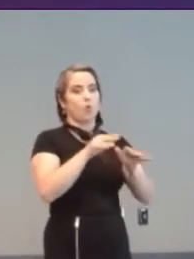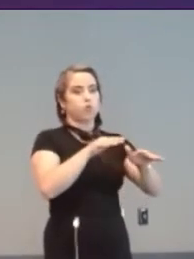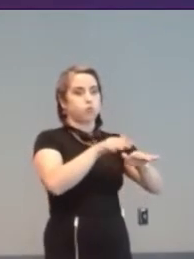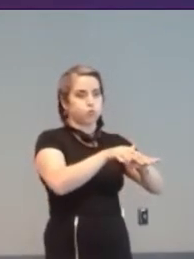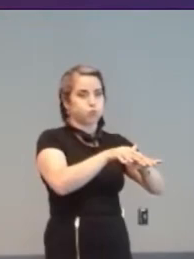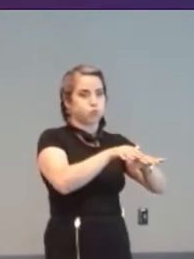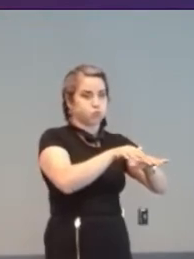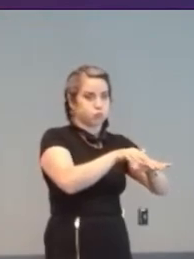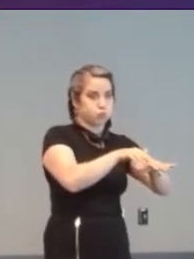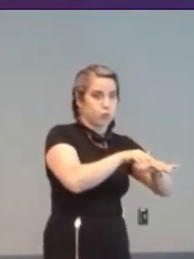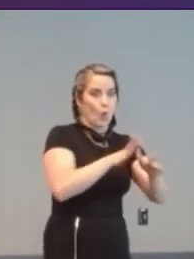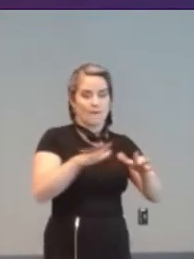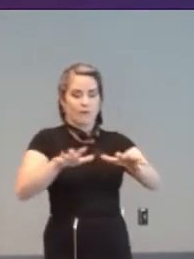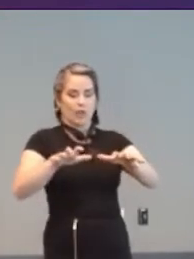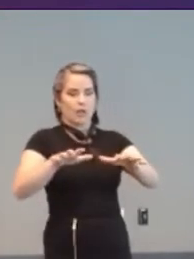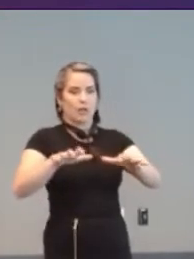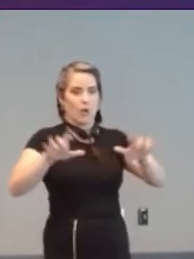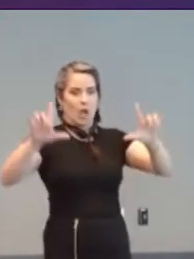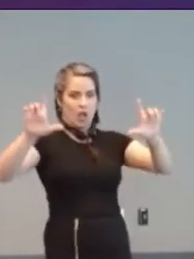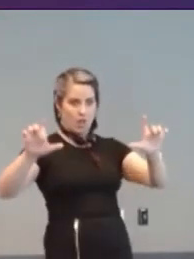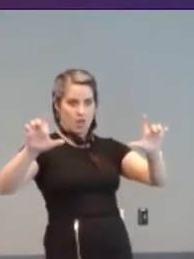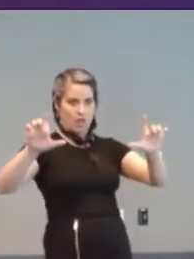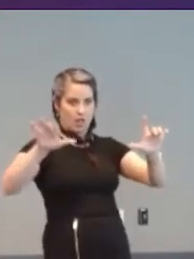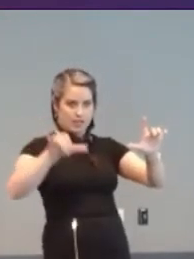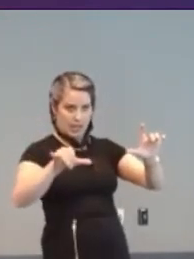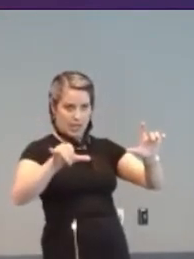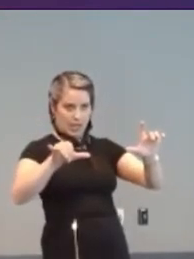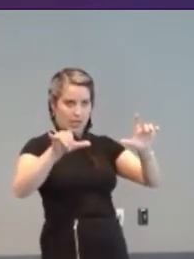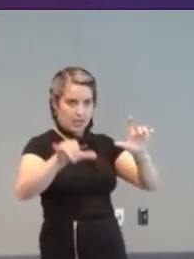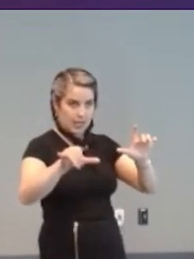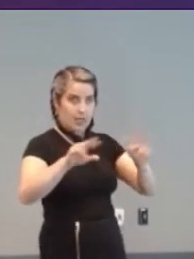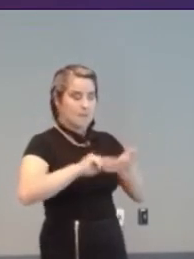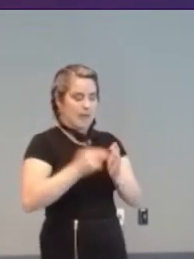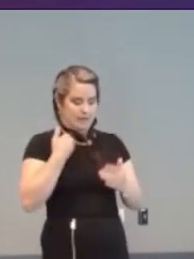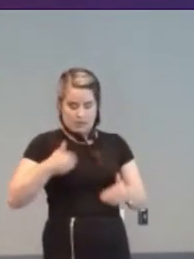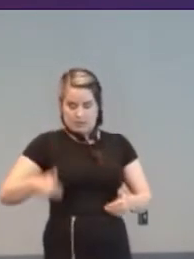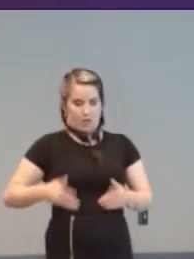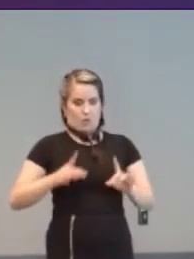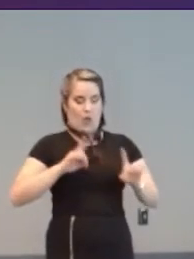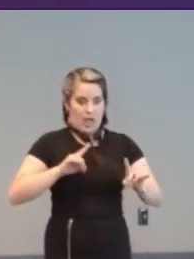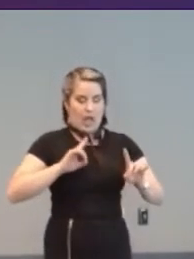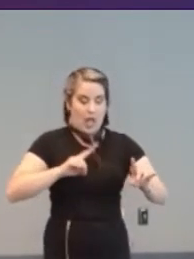devices (when they worked) could help anyone with slower reactions, and if needing a break.